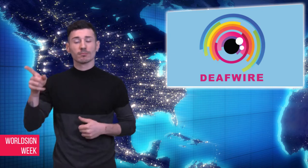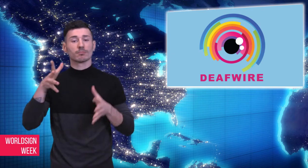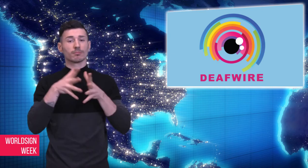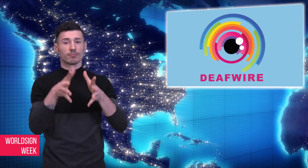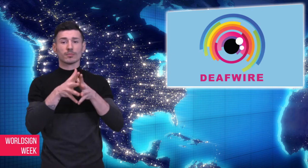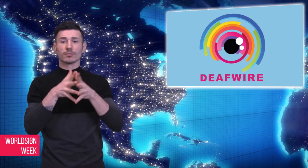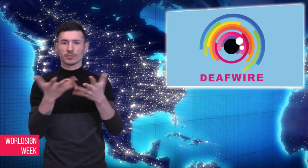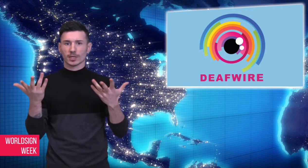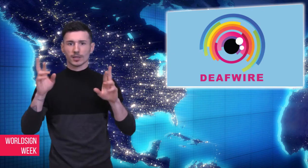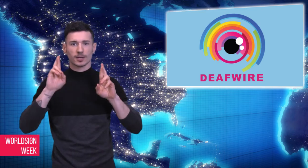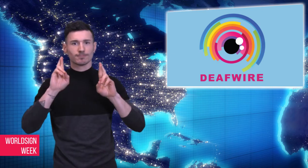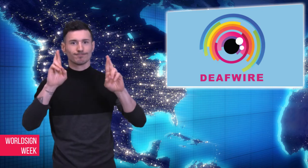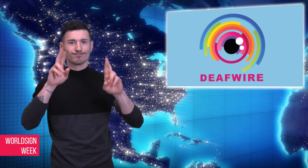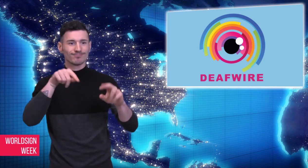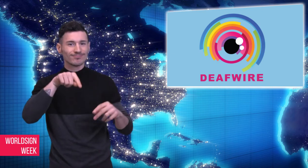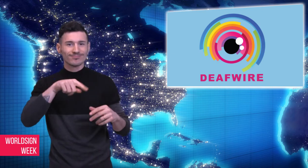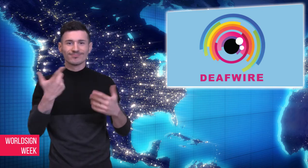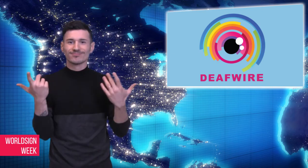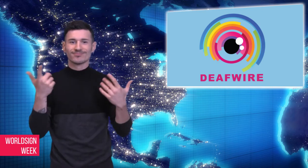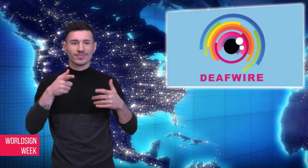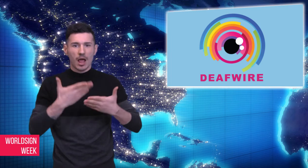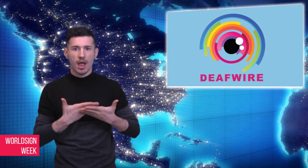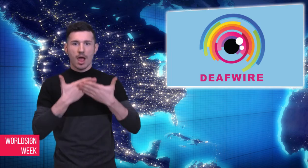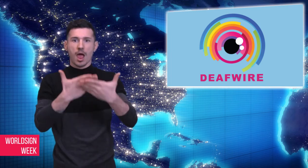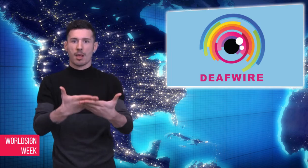emoji and hoped it would help “raise awareness throughout the